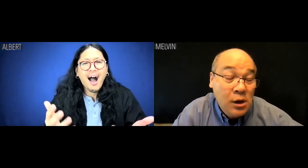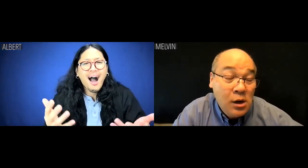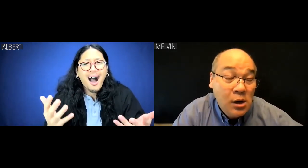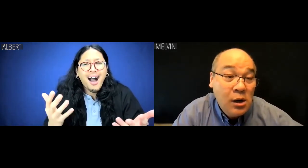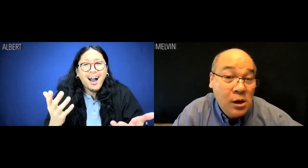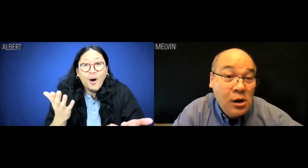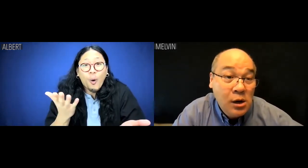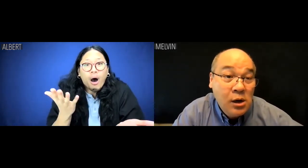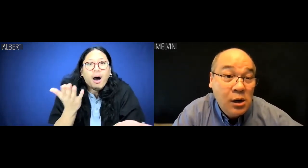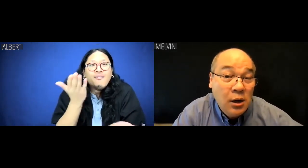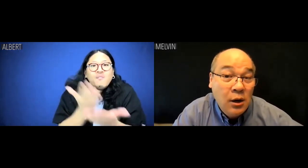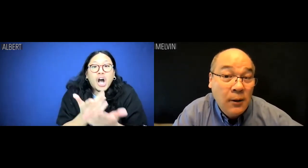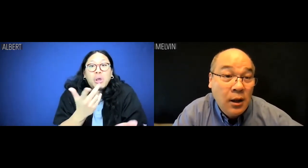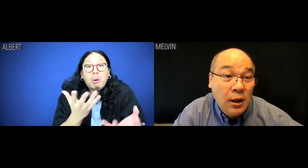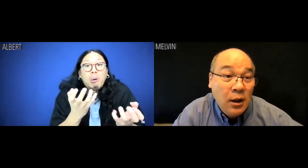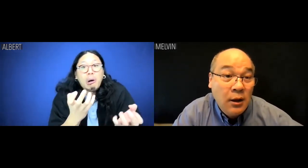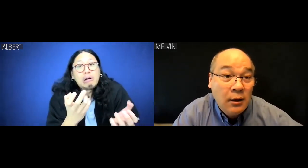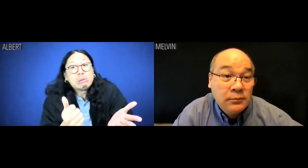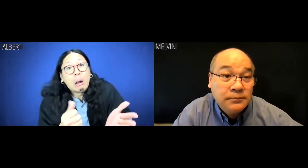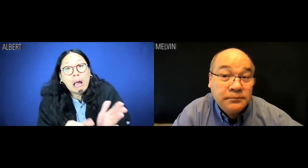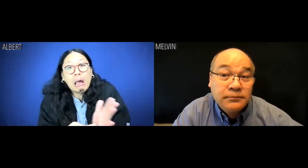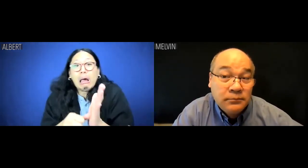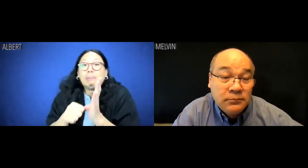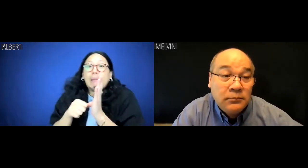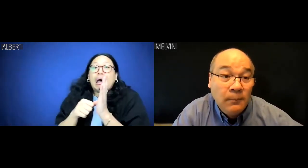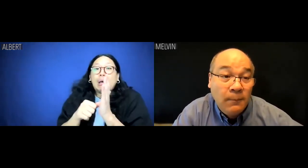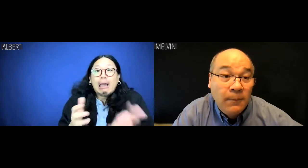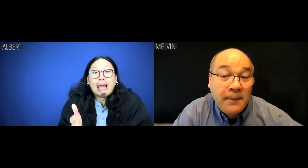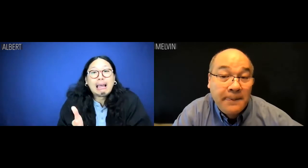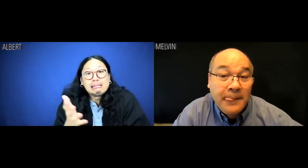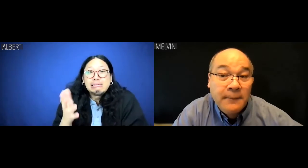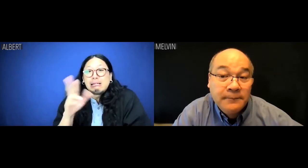Albert: Well the fact that you want to impress Russ the Bus